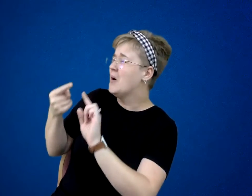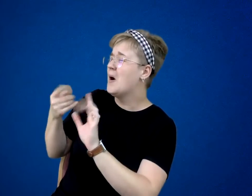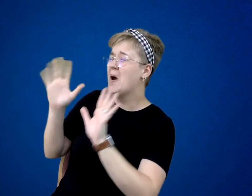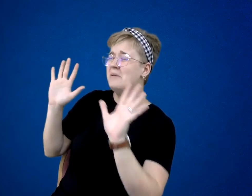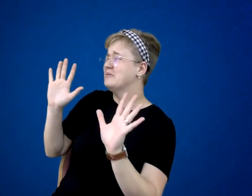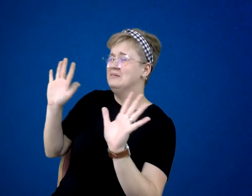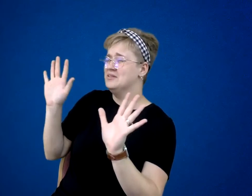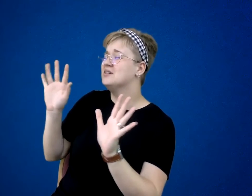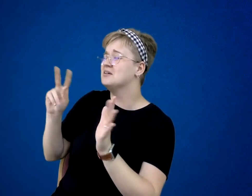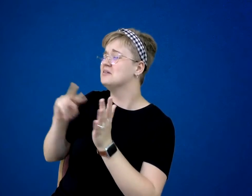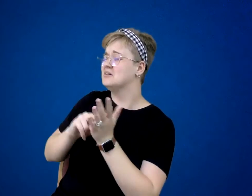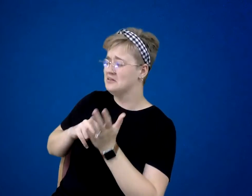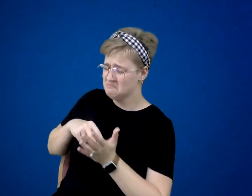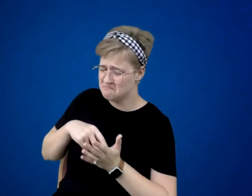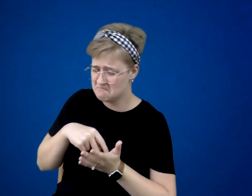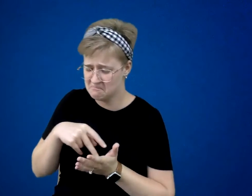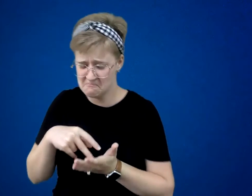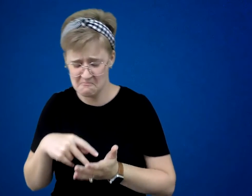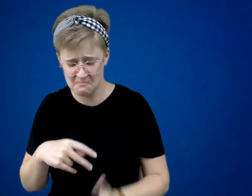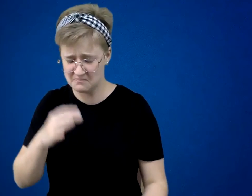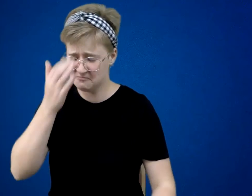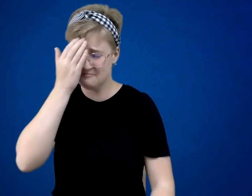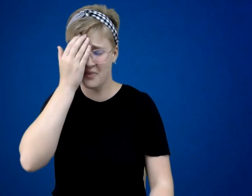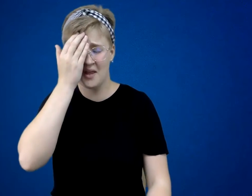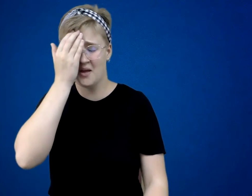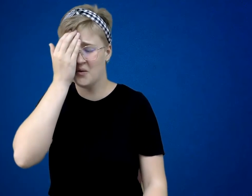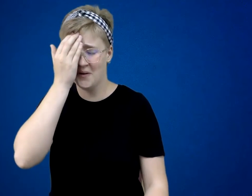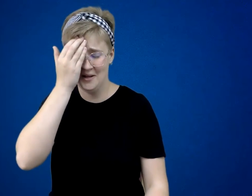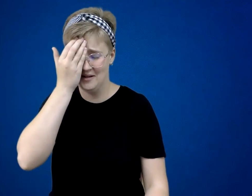off the ground, holding a hand over his eye.